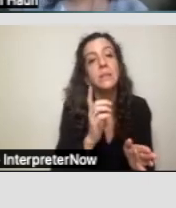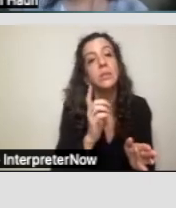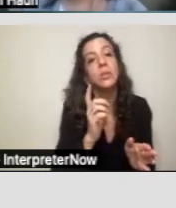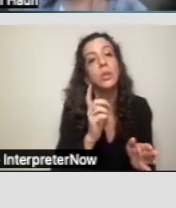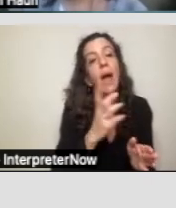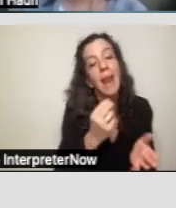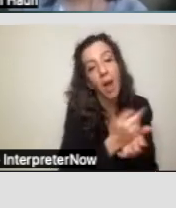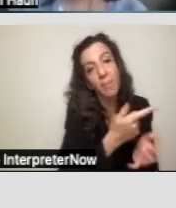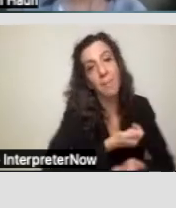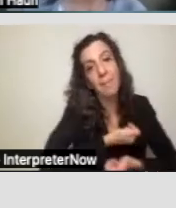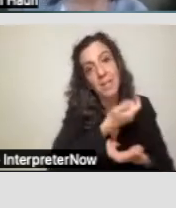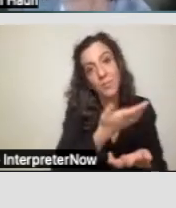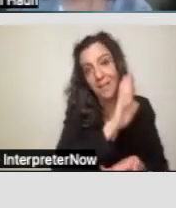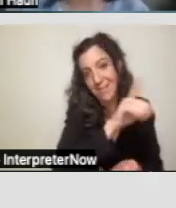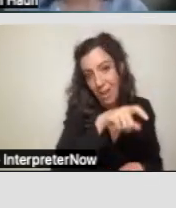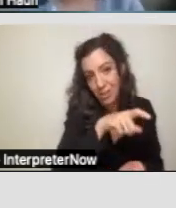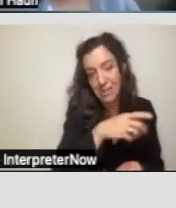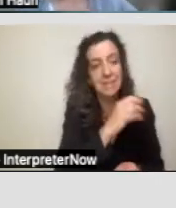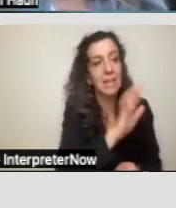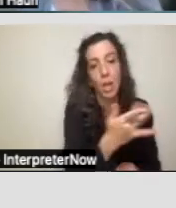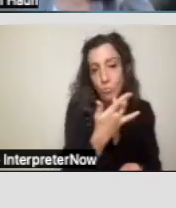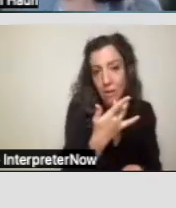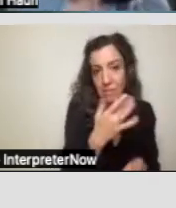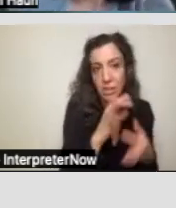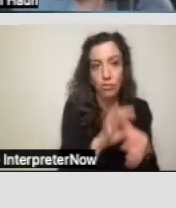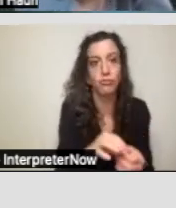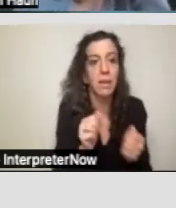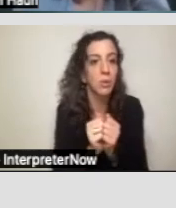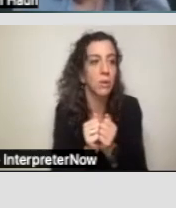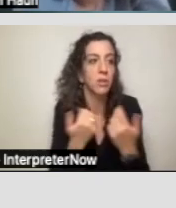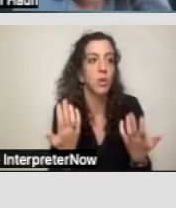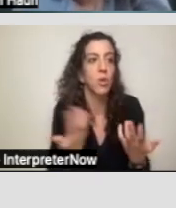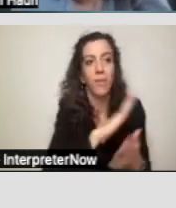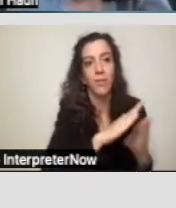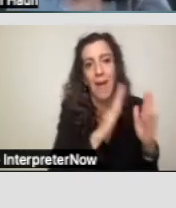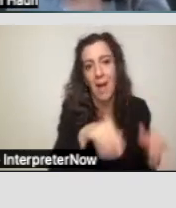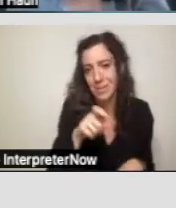and that the person's preferences in terms of what their housing needs might be.